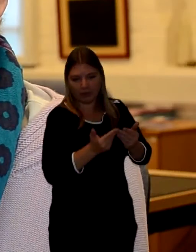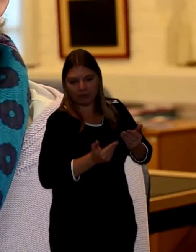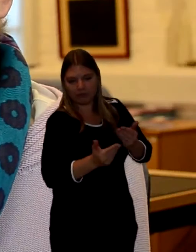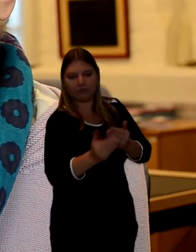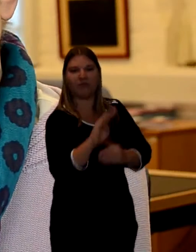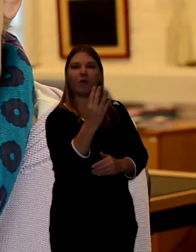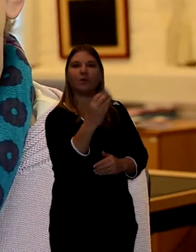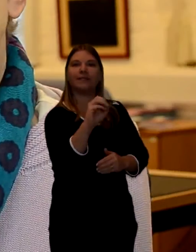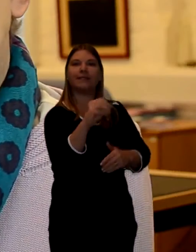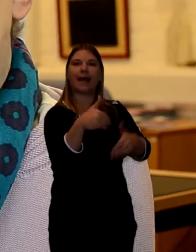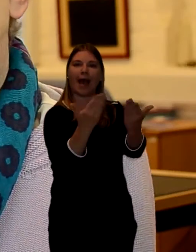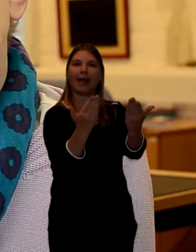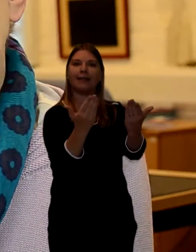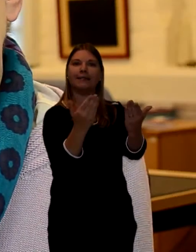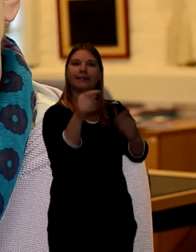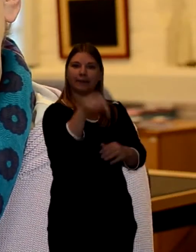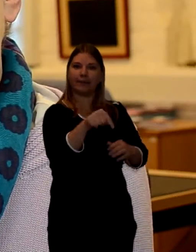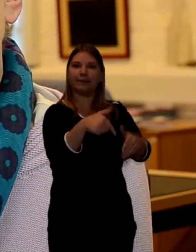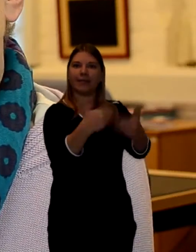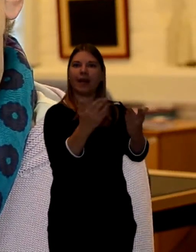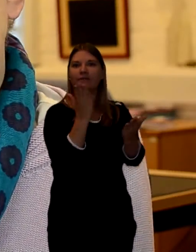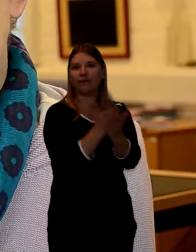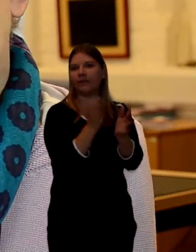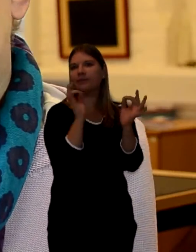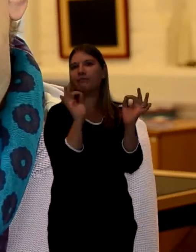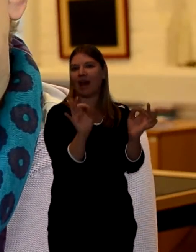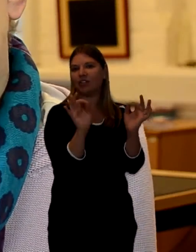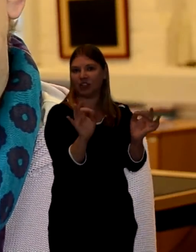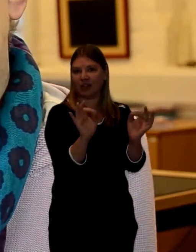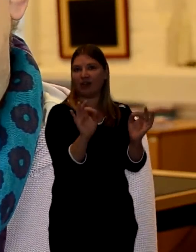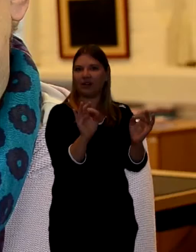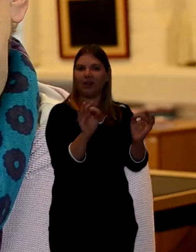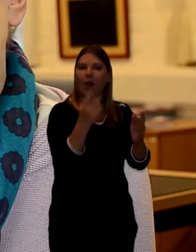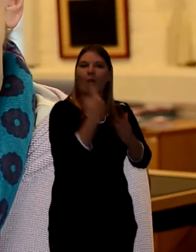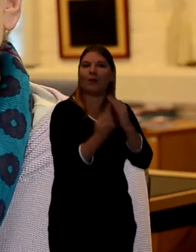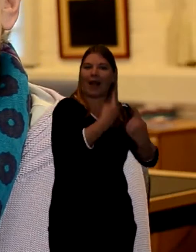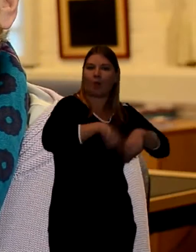I'm not really sure why it's the 40th day, and this is only in the Theravadan tradition,